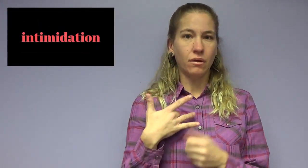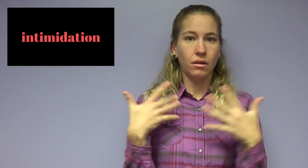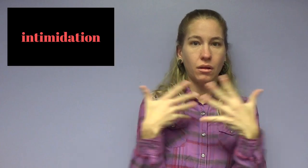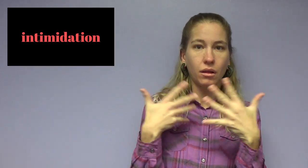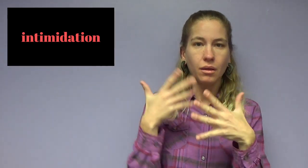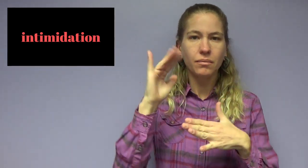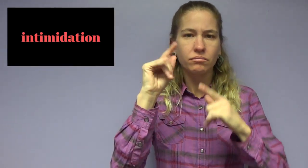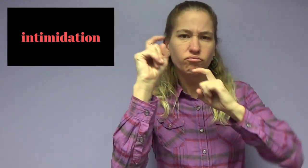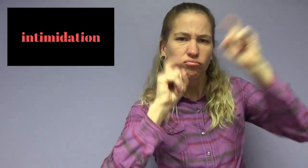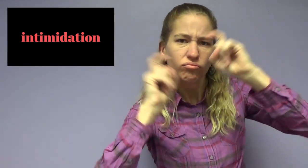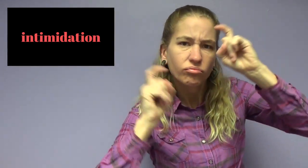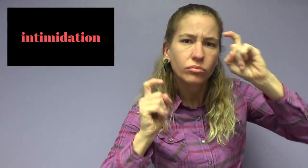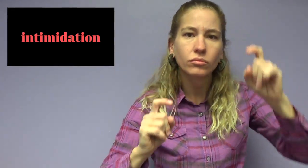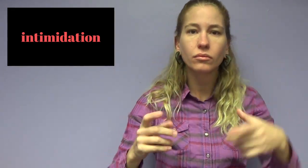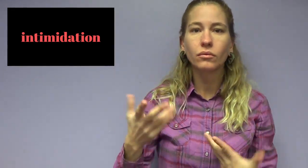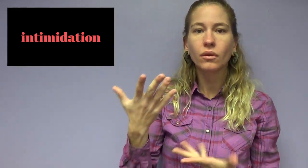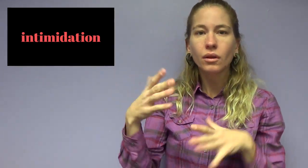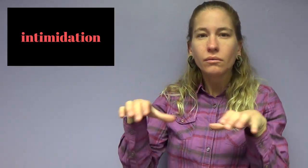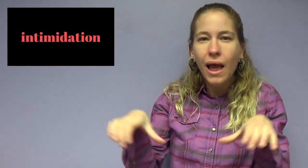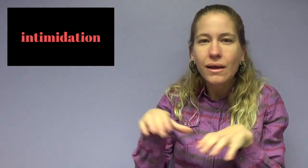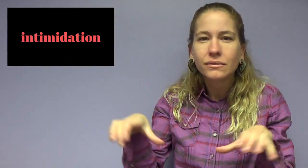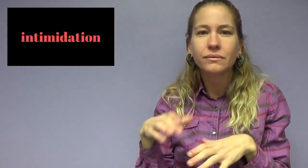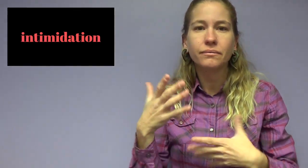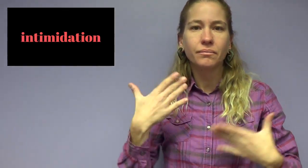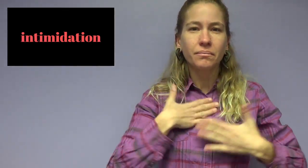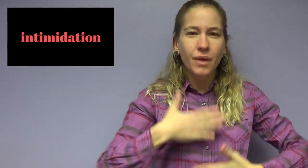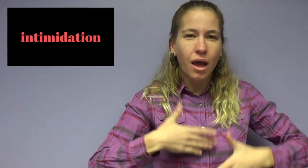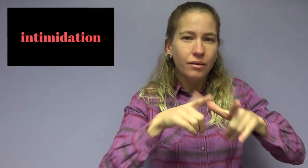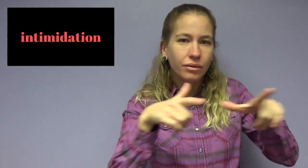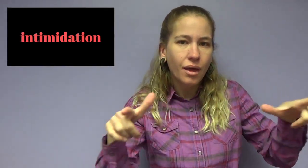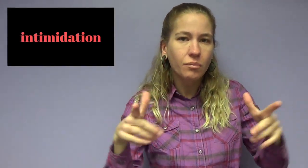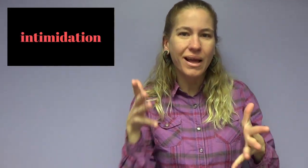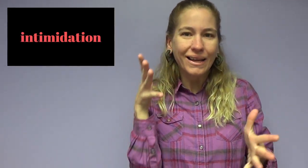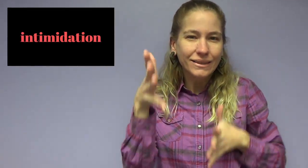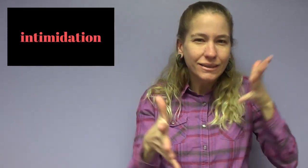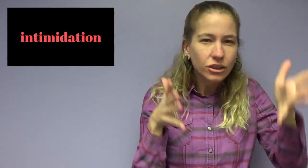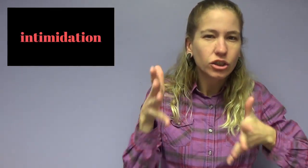Your partner makes you feel afraid by facial expressions, actions, body languages, and gestures.